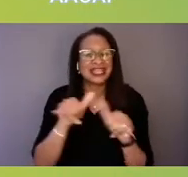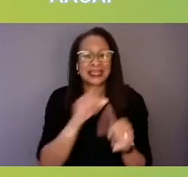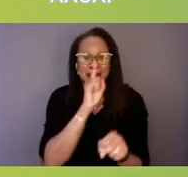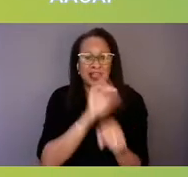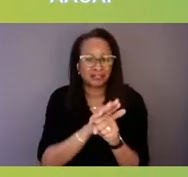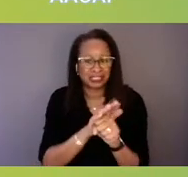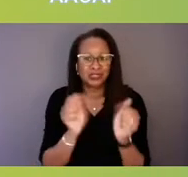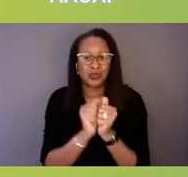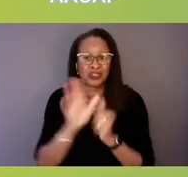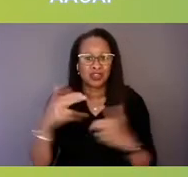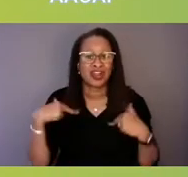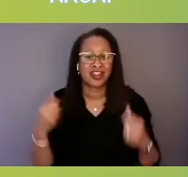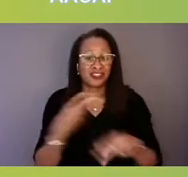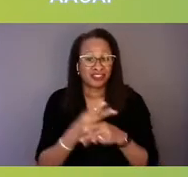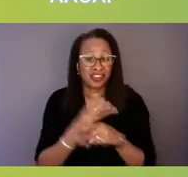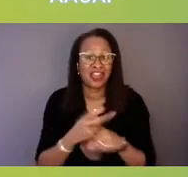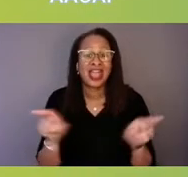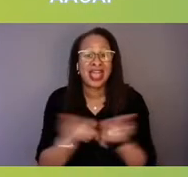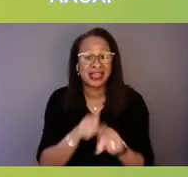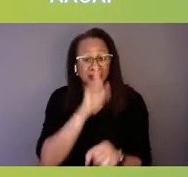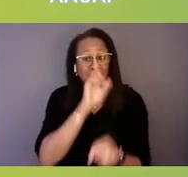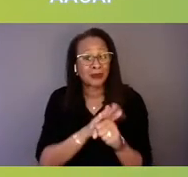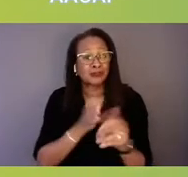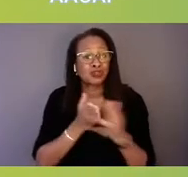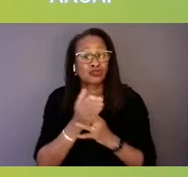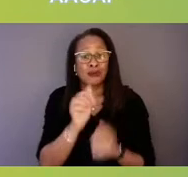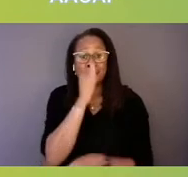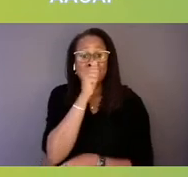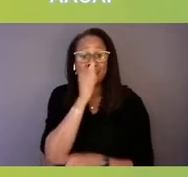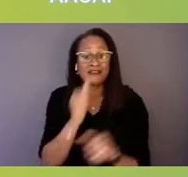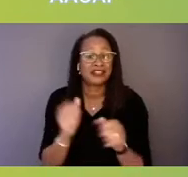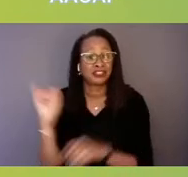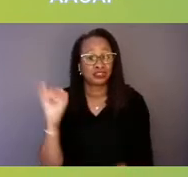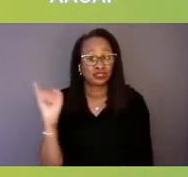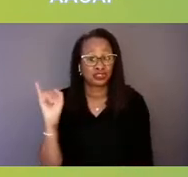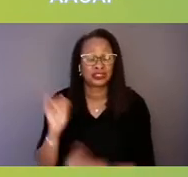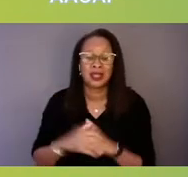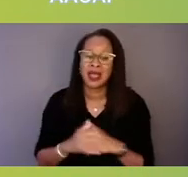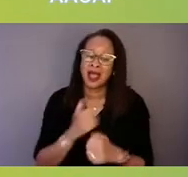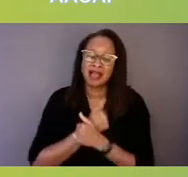as we guarantee through our private insurance. So I love to go after accountability on insurers,